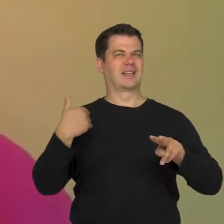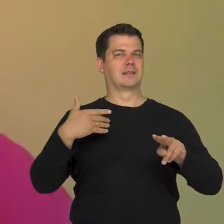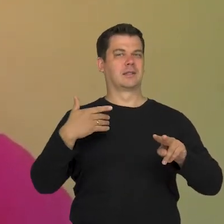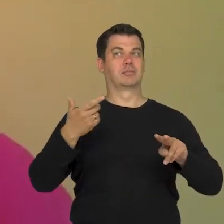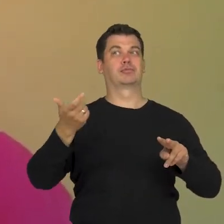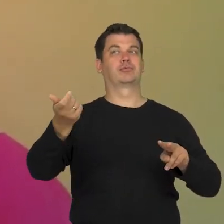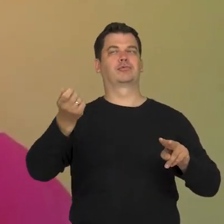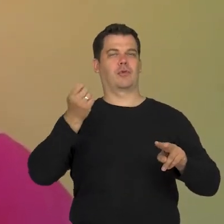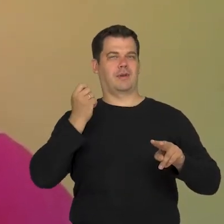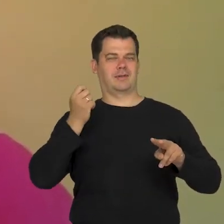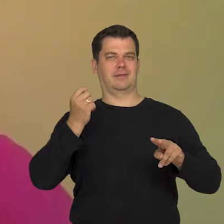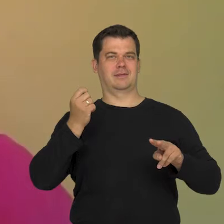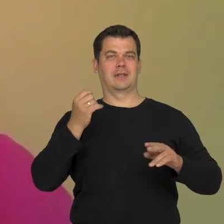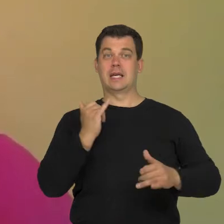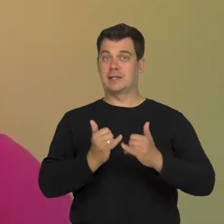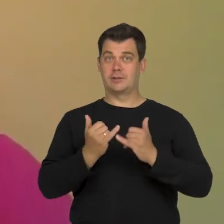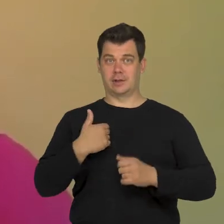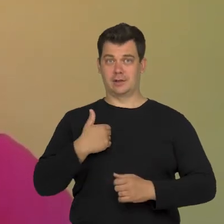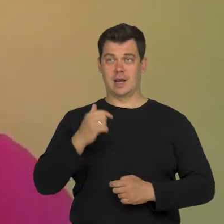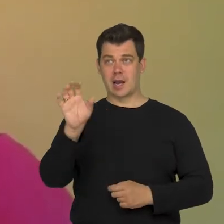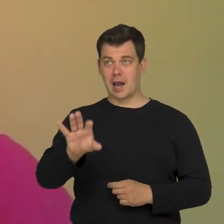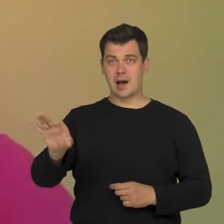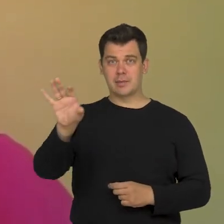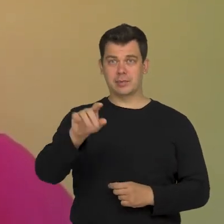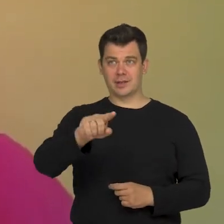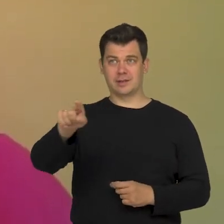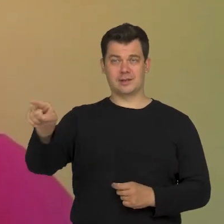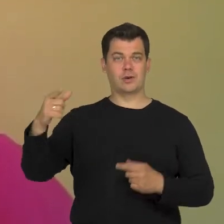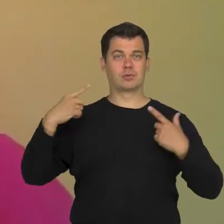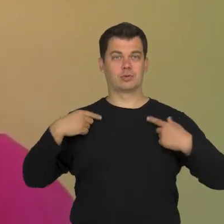if I stare at those people in a group,